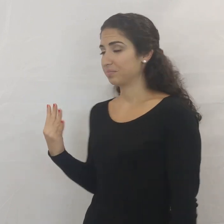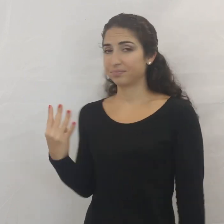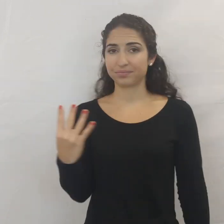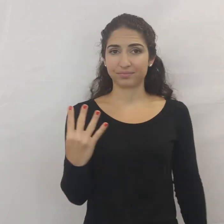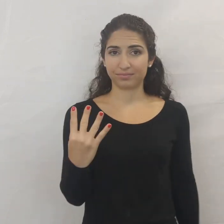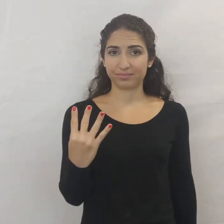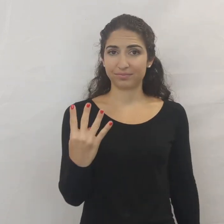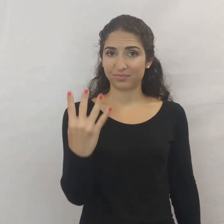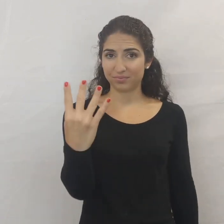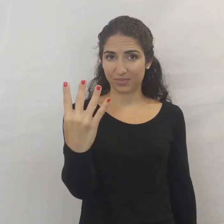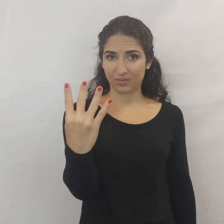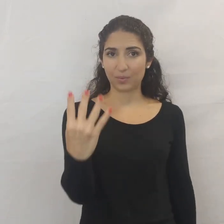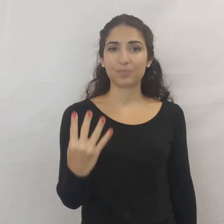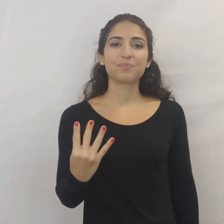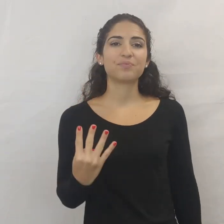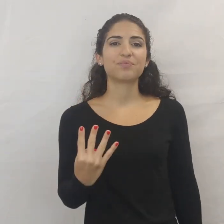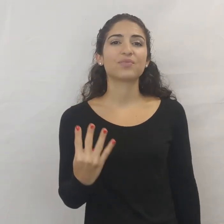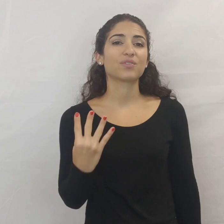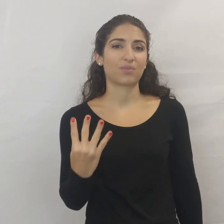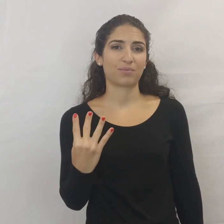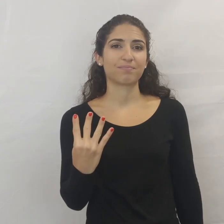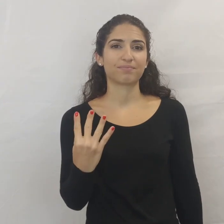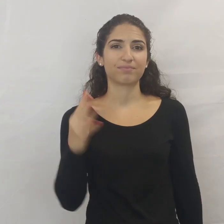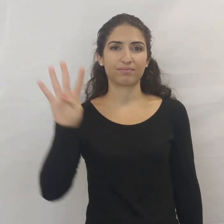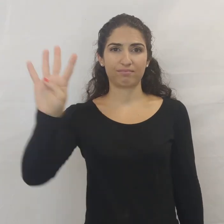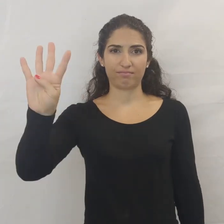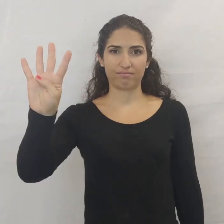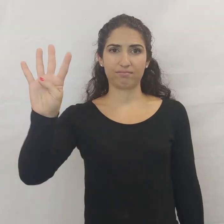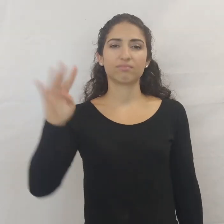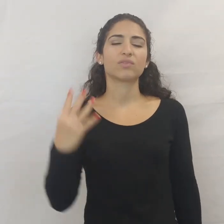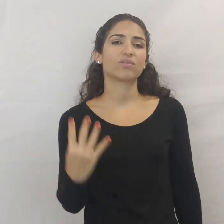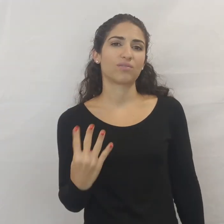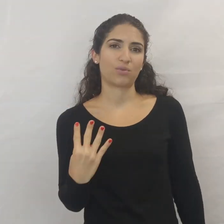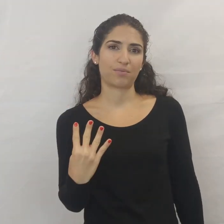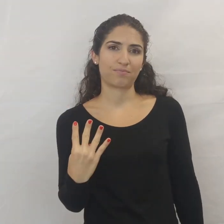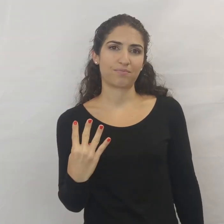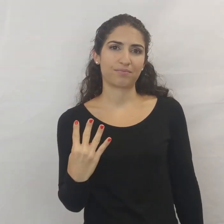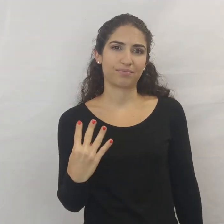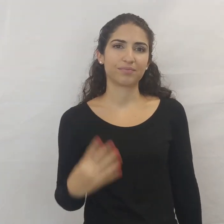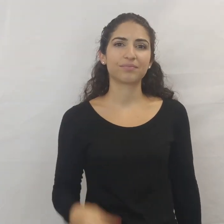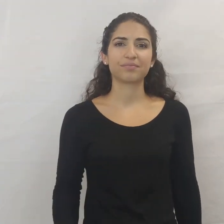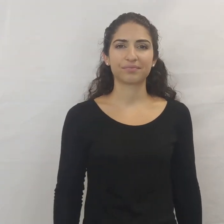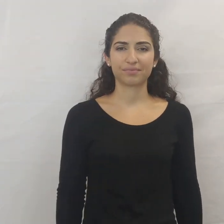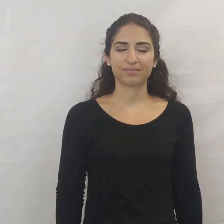4 -- so the thumb went back in: 4.